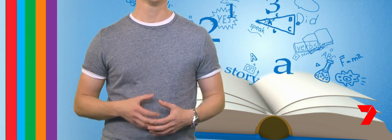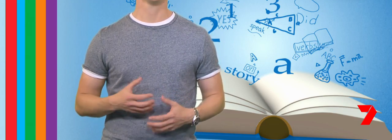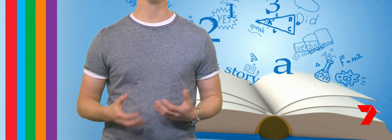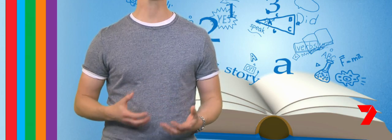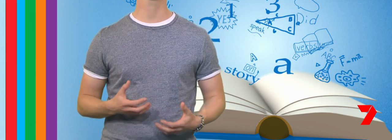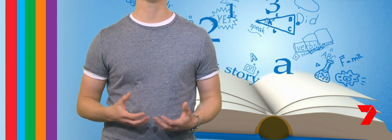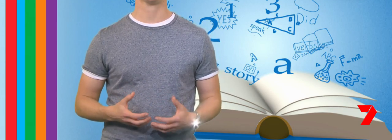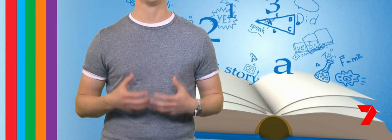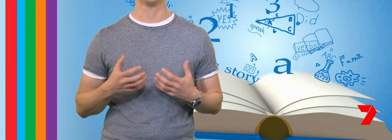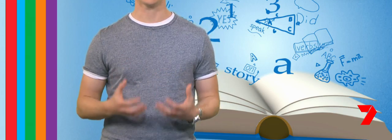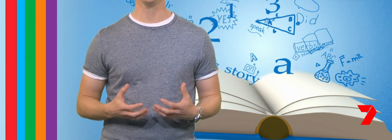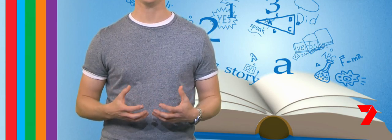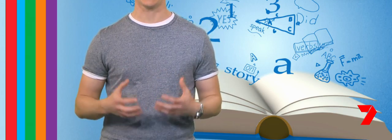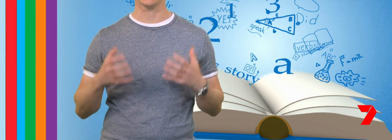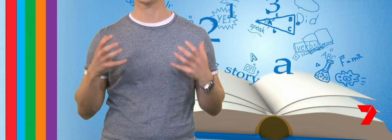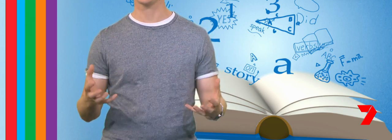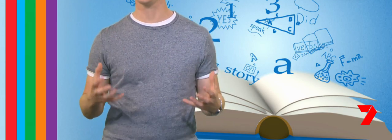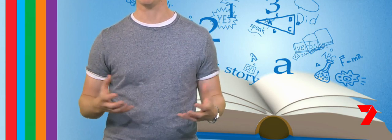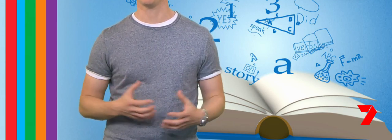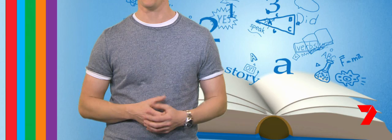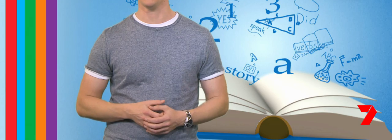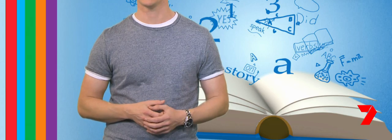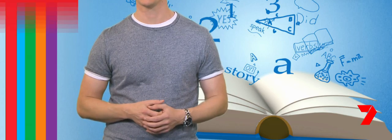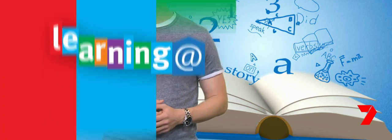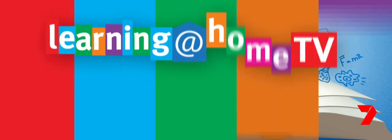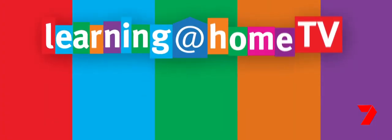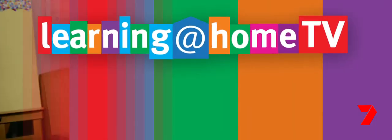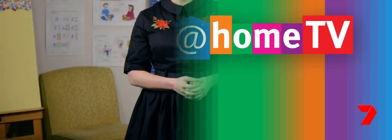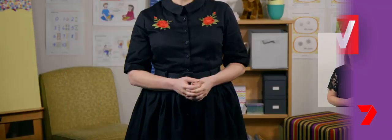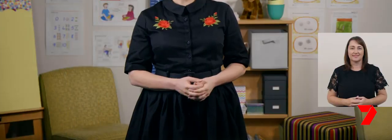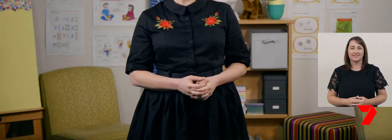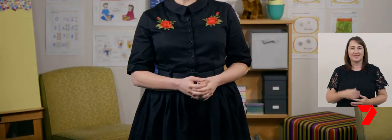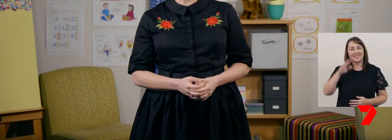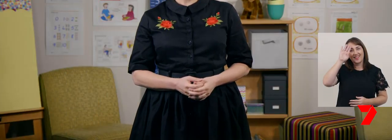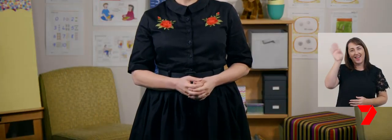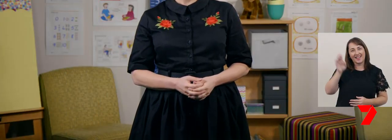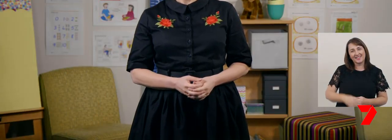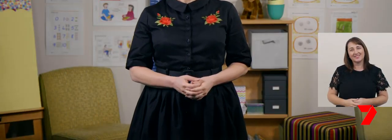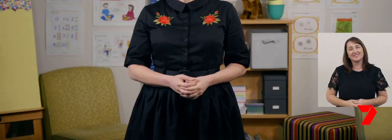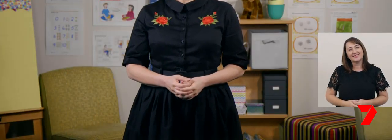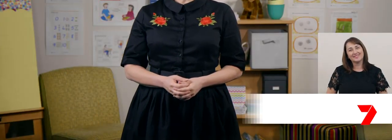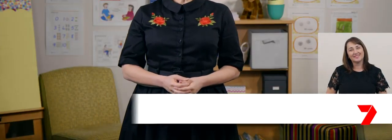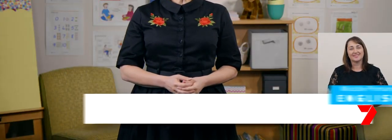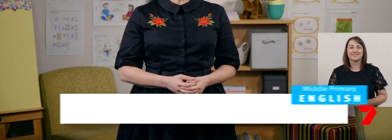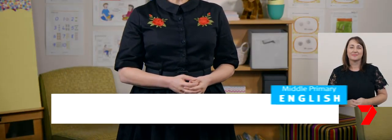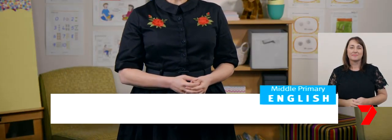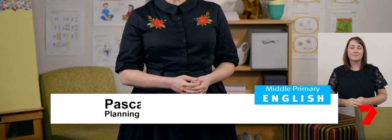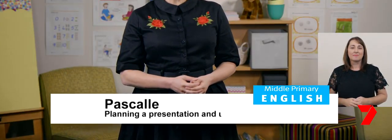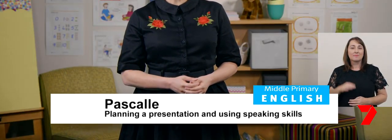to help us deliver an engaging and exciting performance. Hello. Presenting to our class,